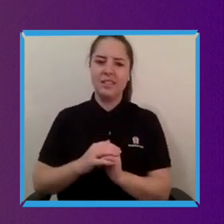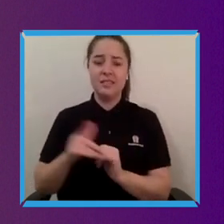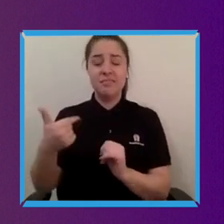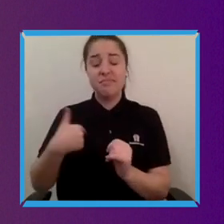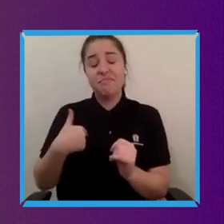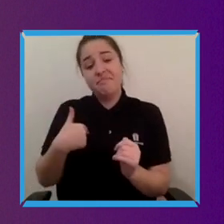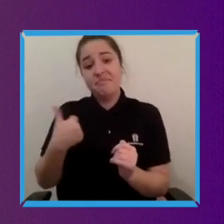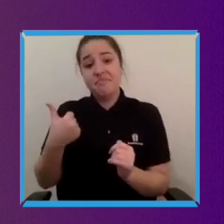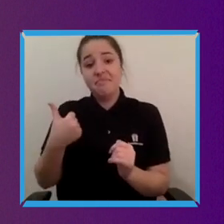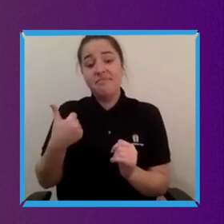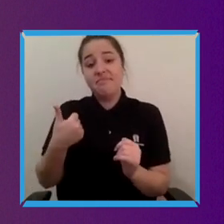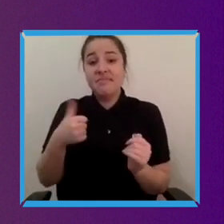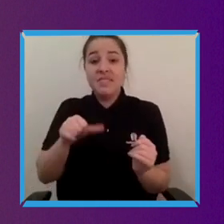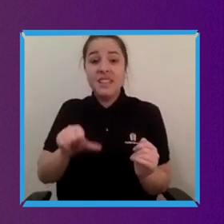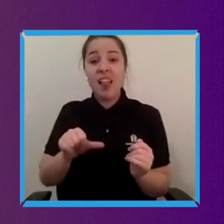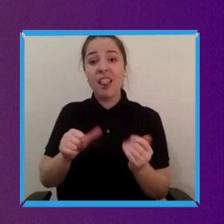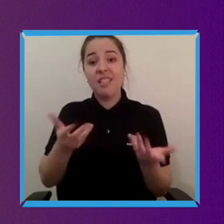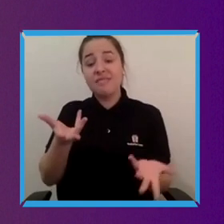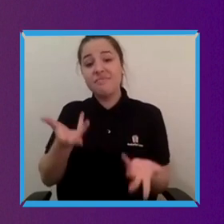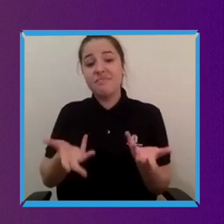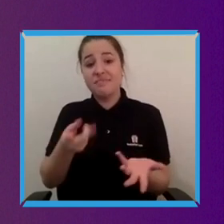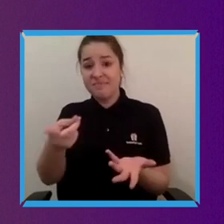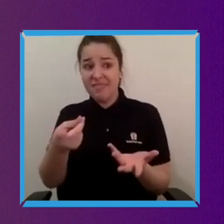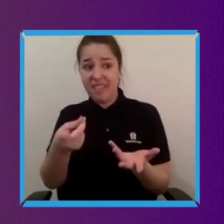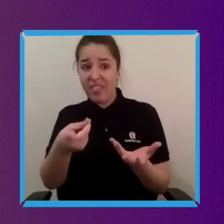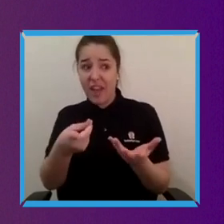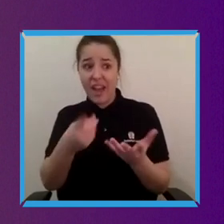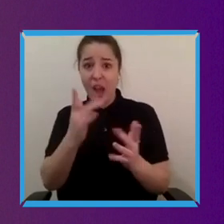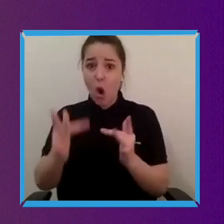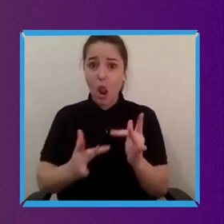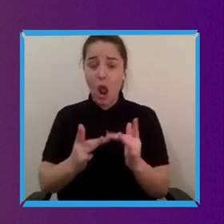done for them rather than for us and that's putting it bit crudely you know a